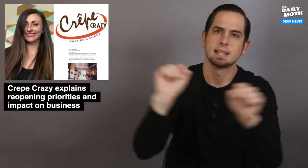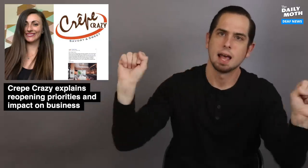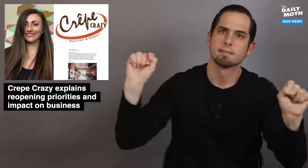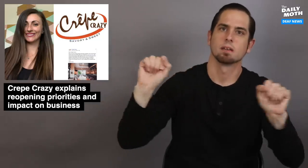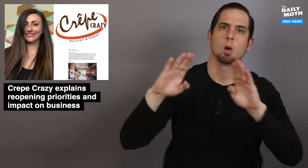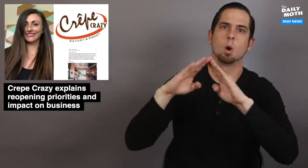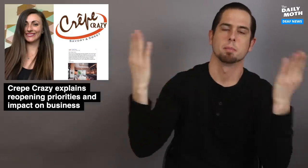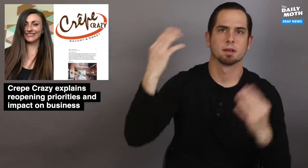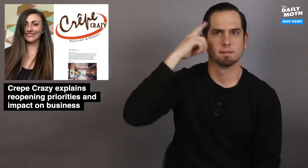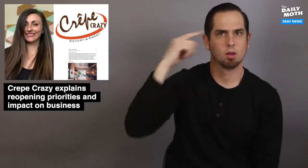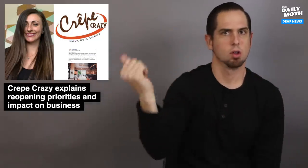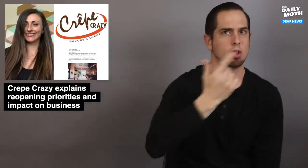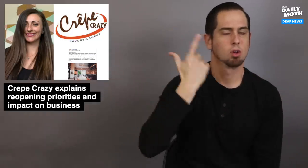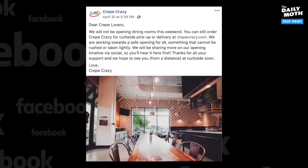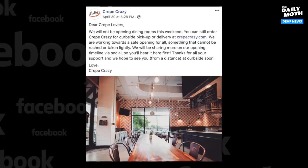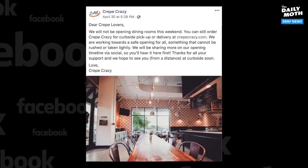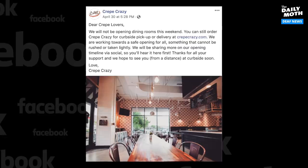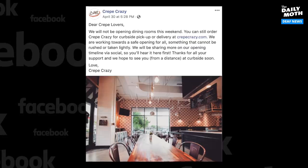a safe opening for all."